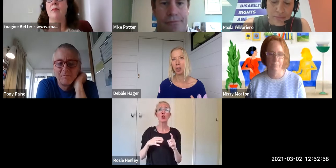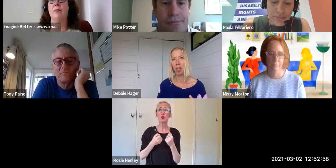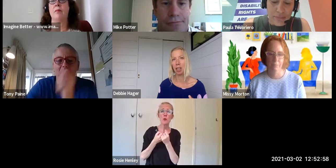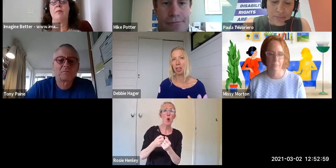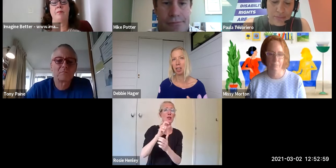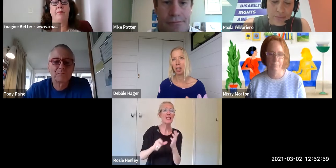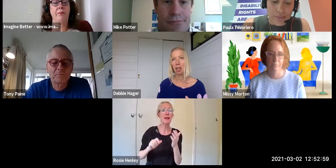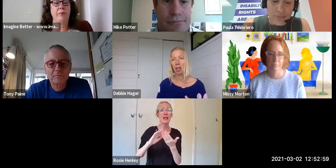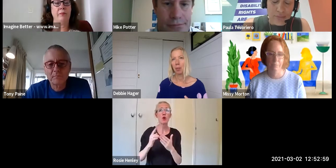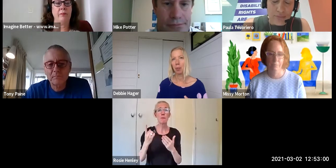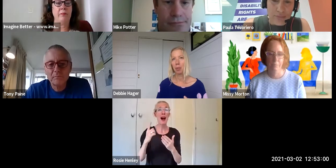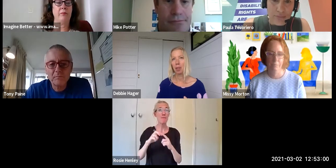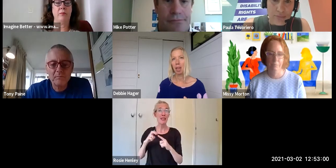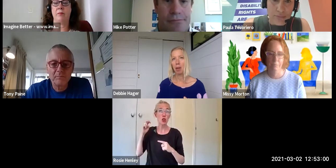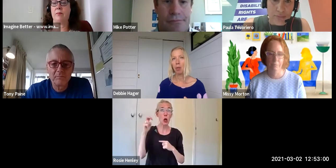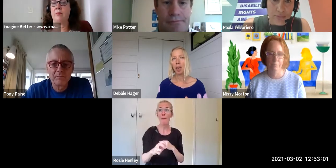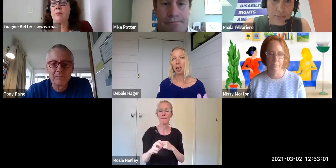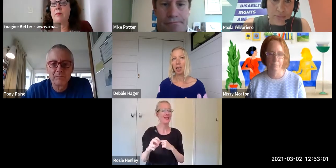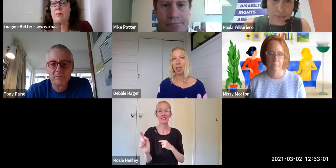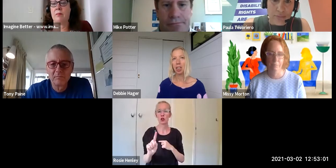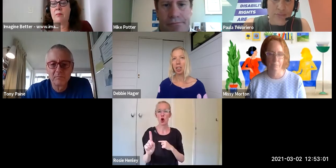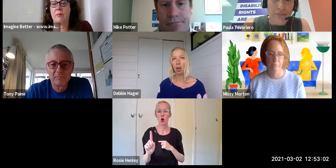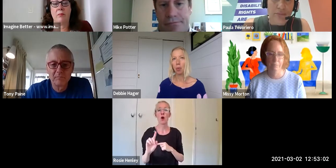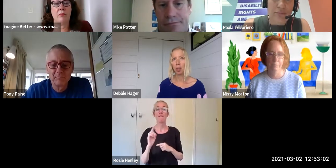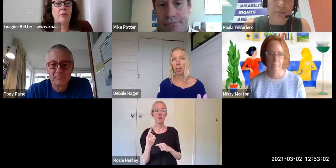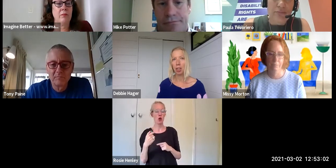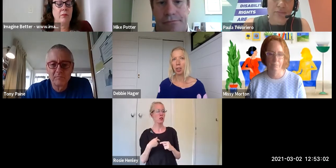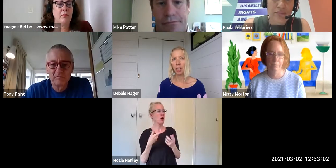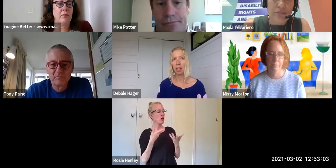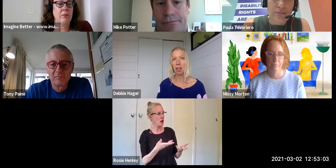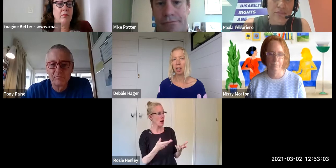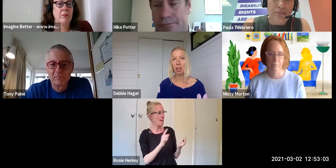that understanding, and do that recognition of what the issues are.